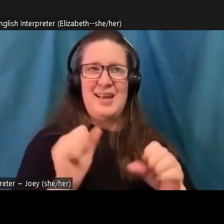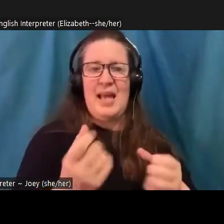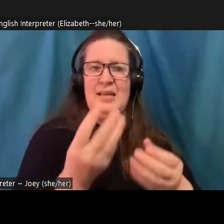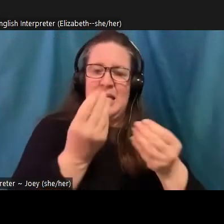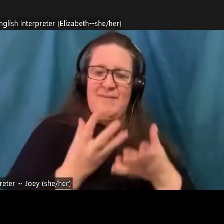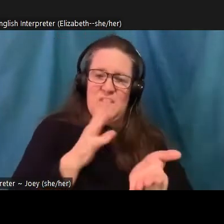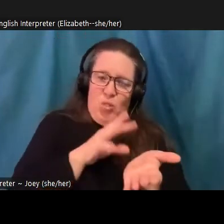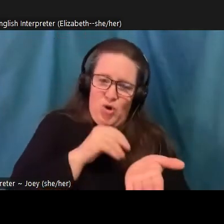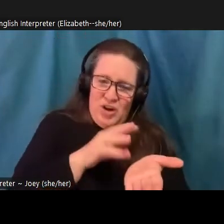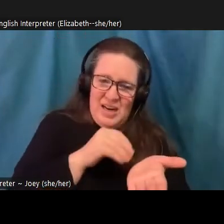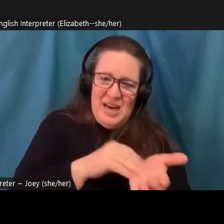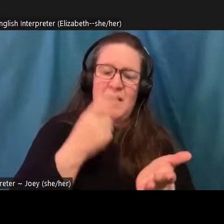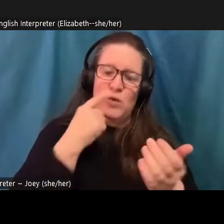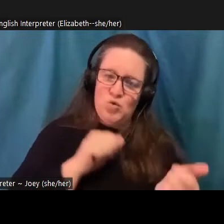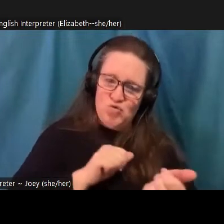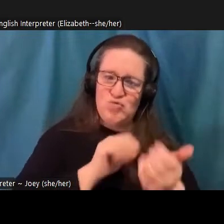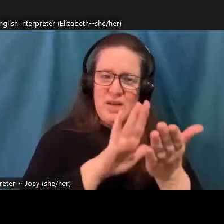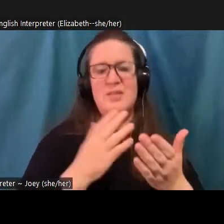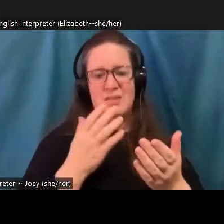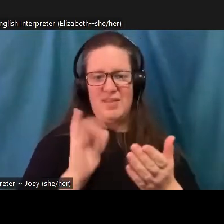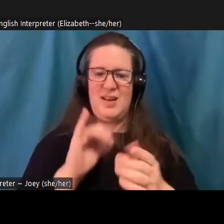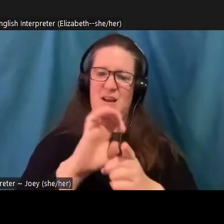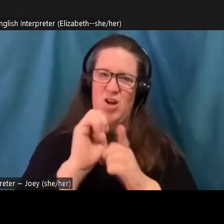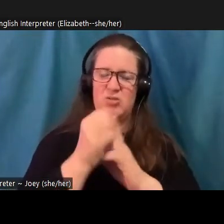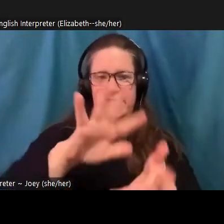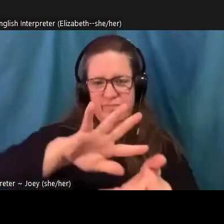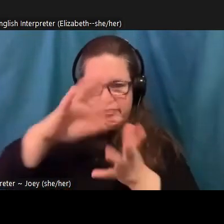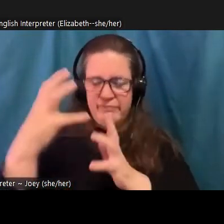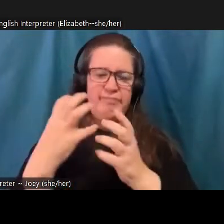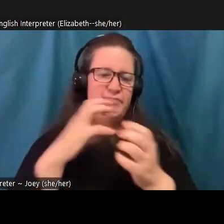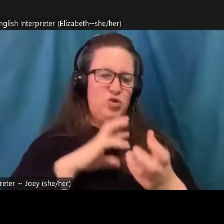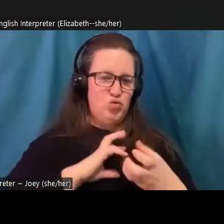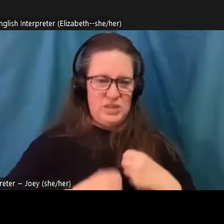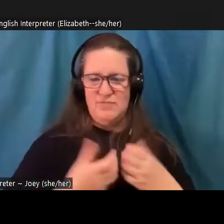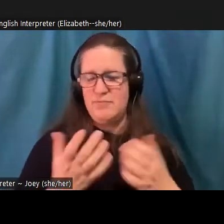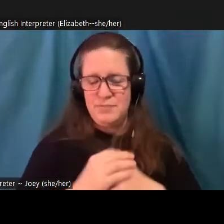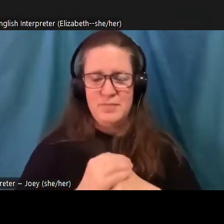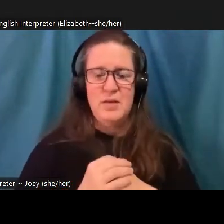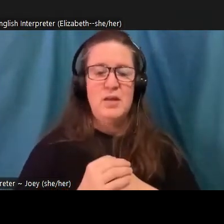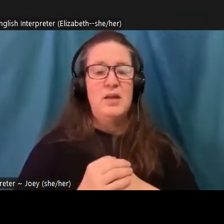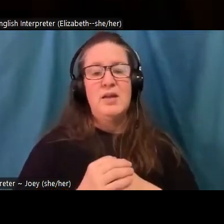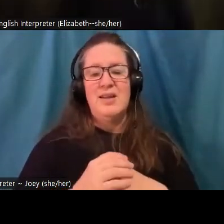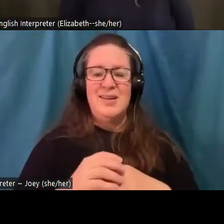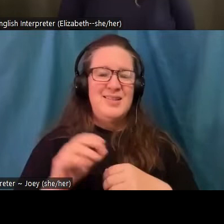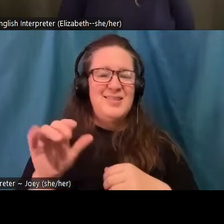is like trying to rush through any great loss, a job, a home, someone you love, without pausing to acknowledge what